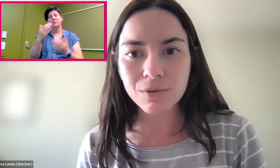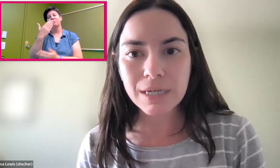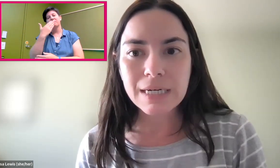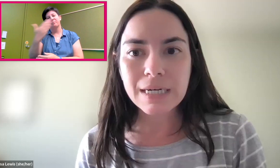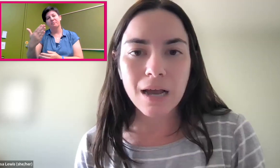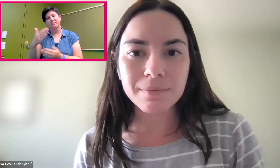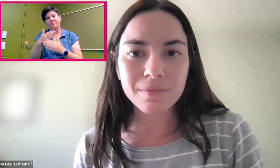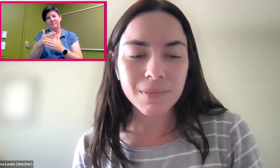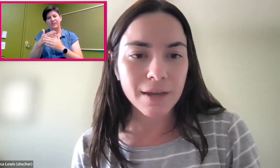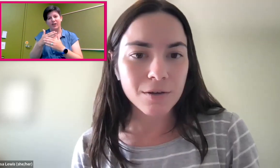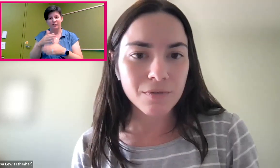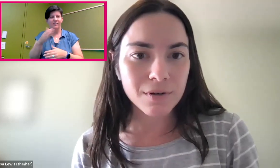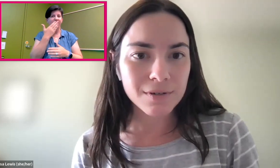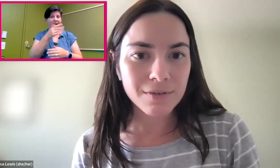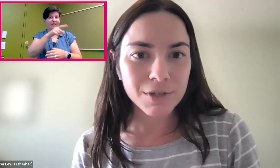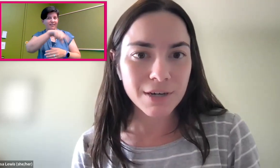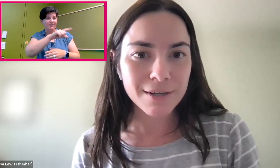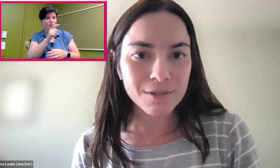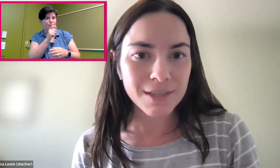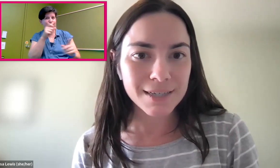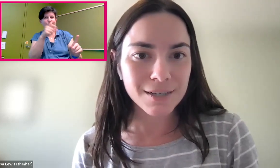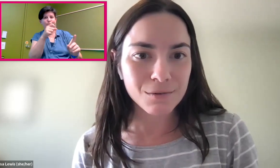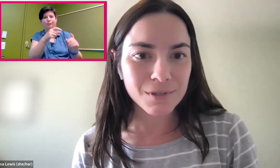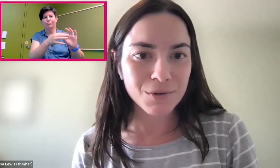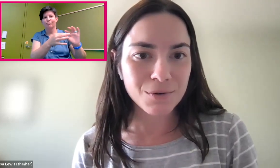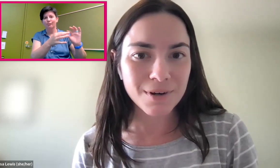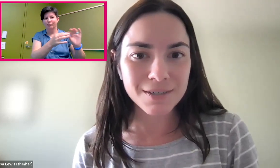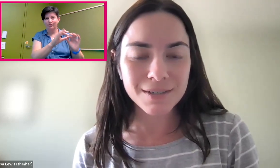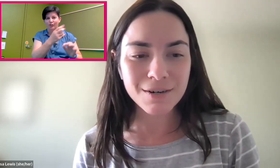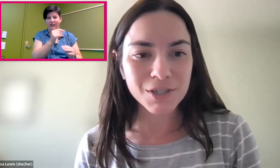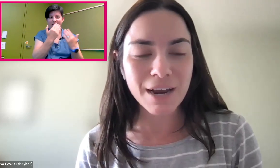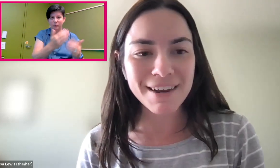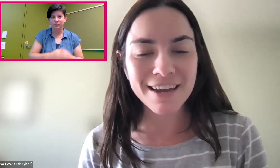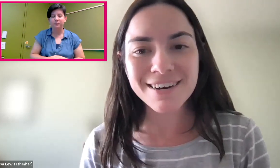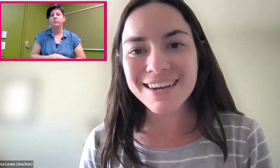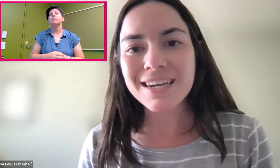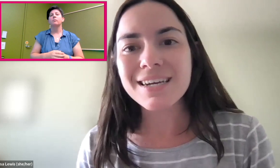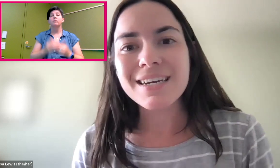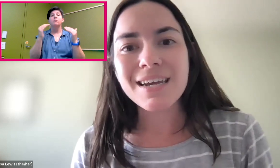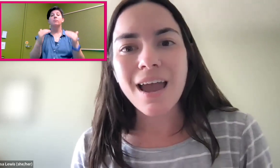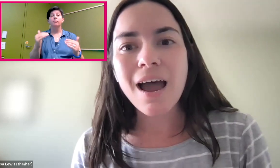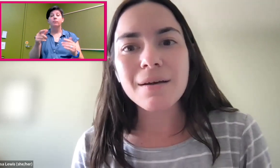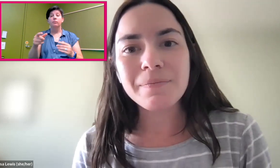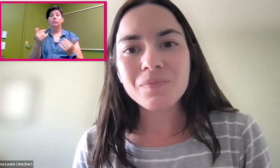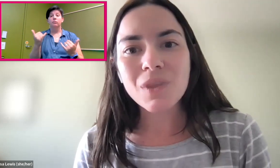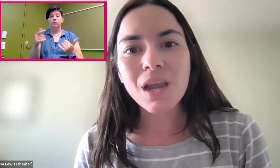So thank you for sharing those, and thanks to those of you who are chiming in.